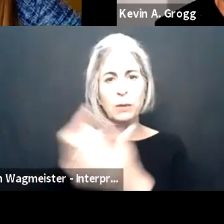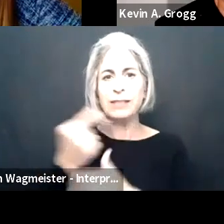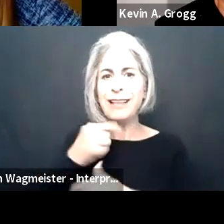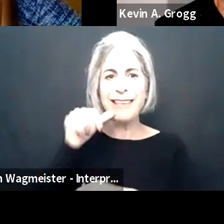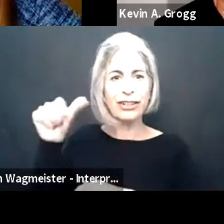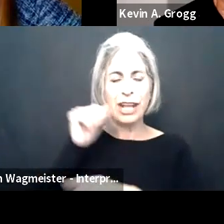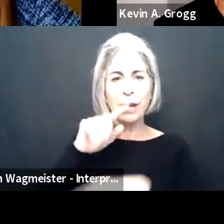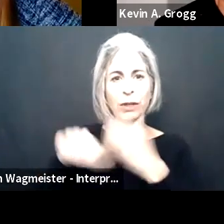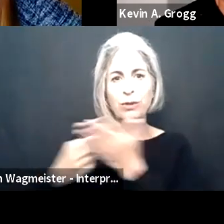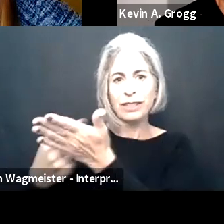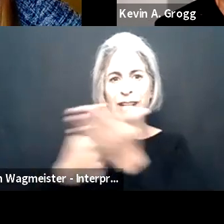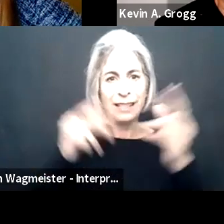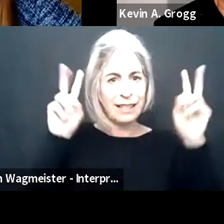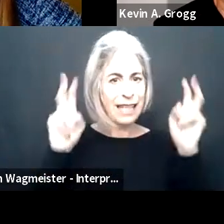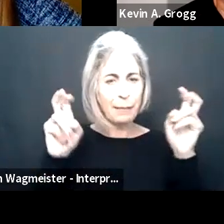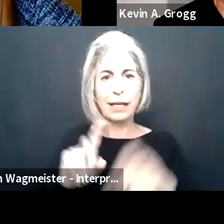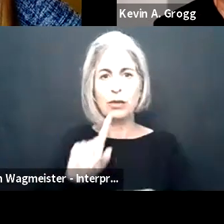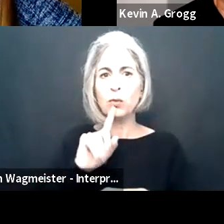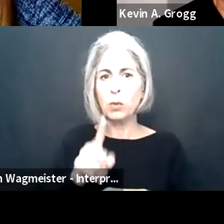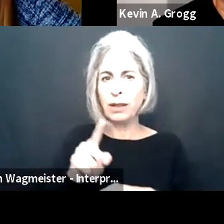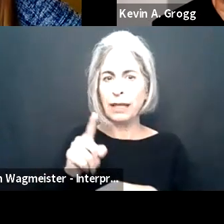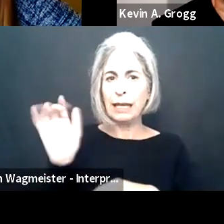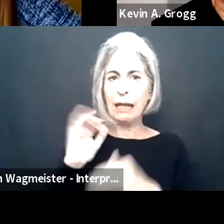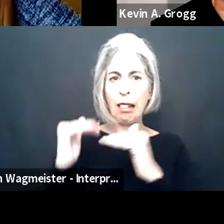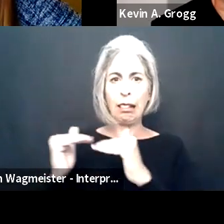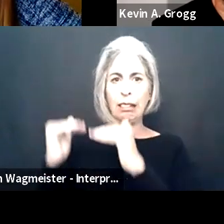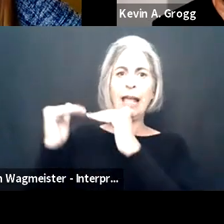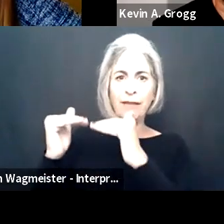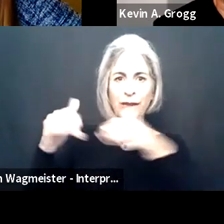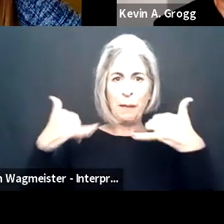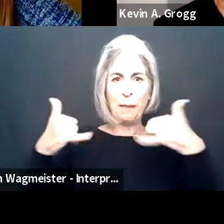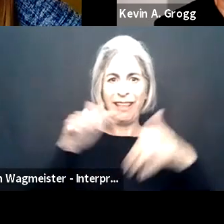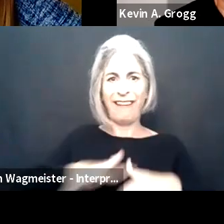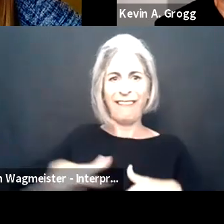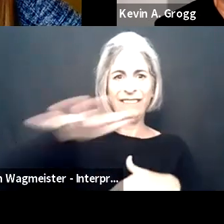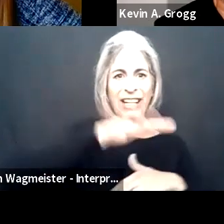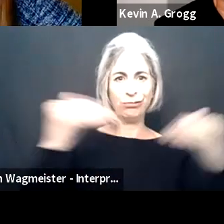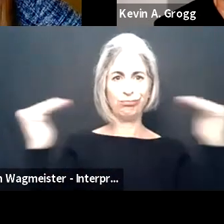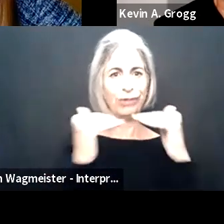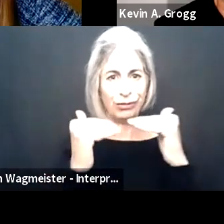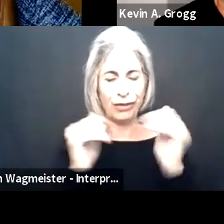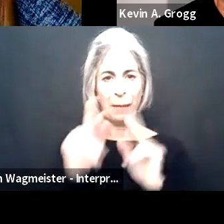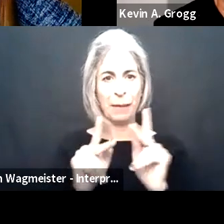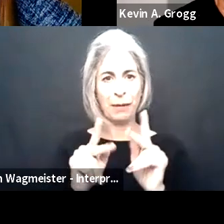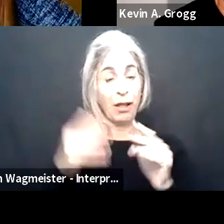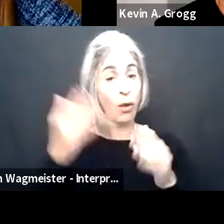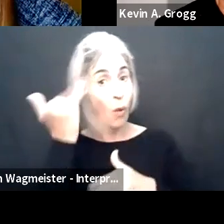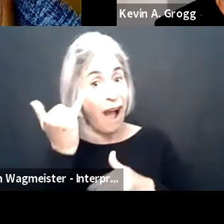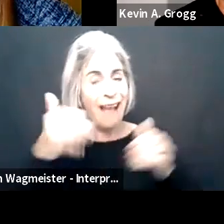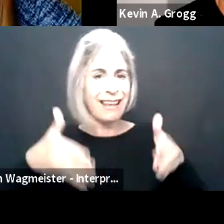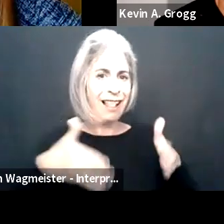learned a lot and I heard someone say yes when we were discussing this topic that it has really sort of leveled the